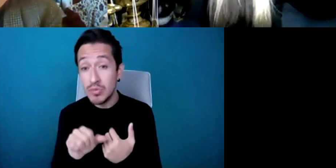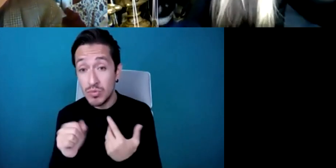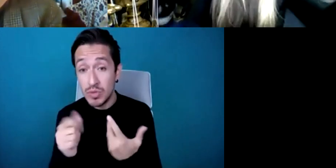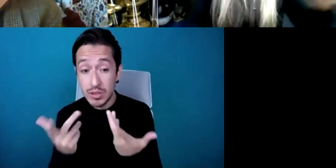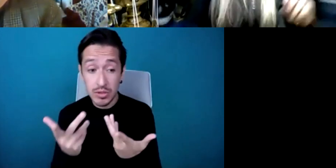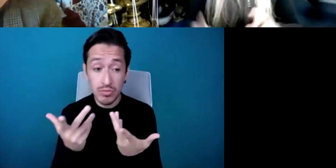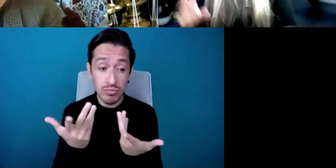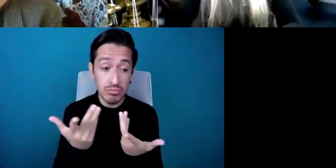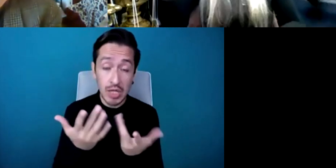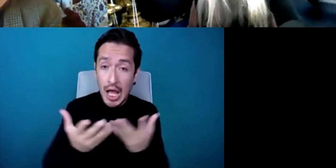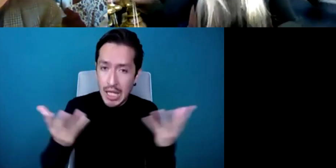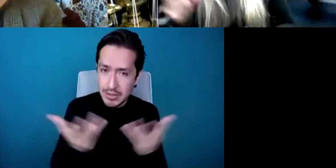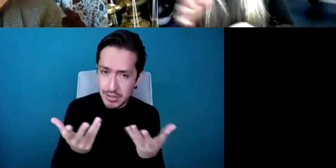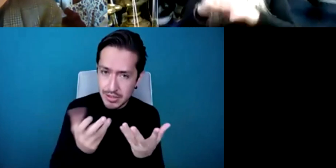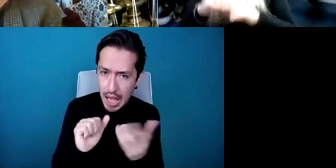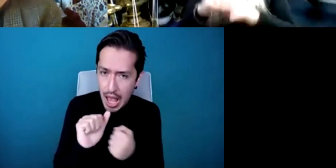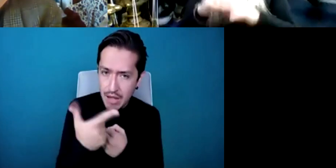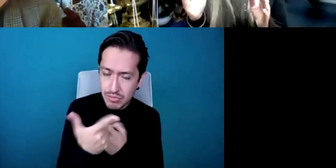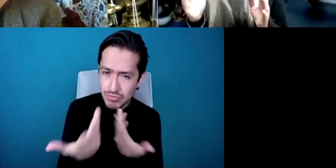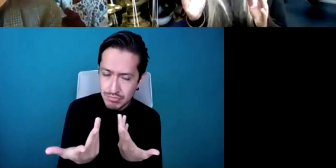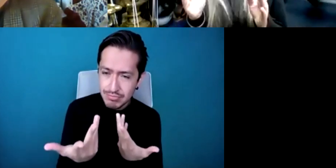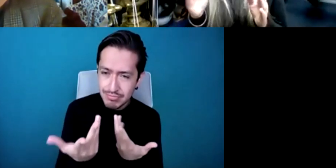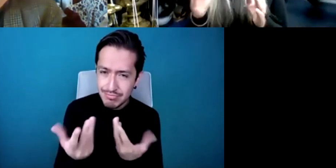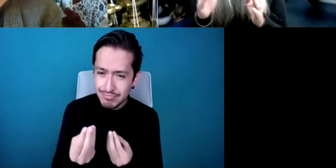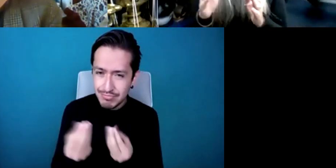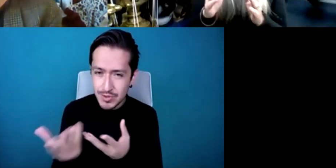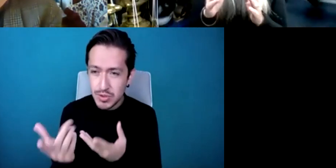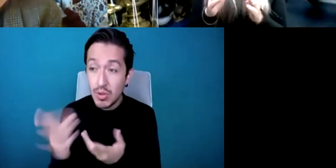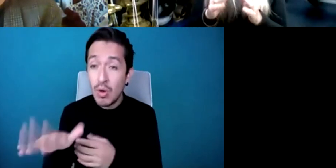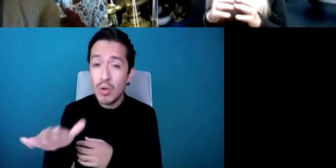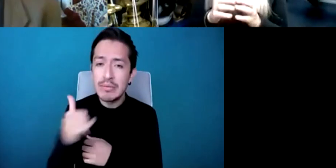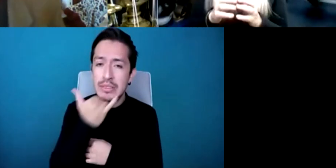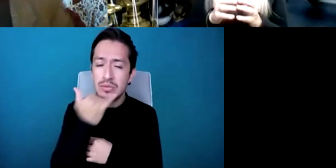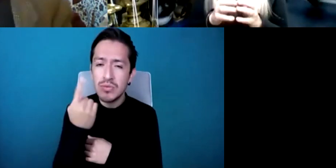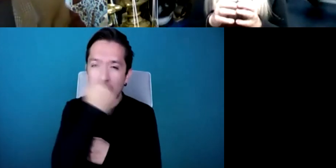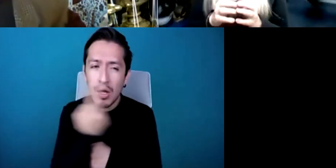have an extra hour or could we you know that it doesn't work like that so you basically have been